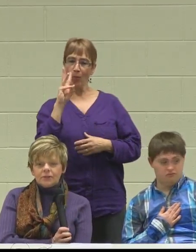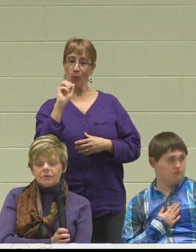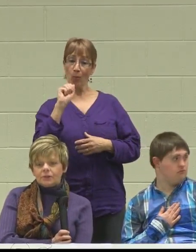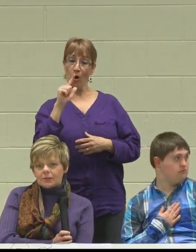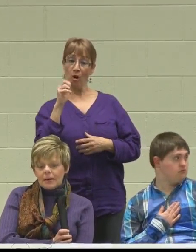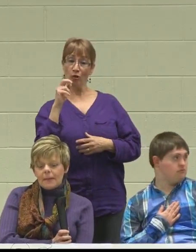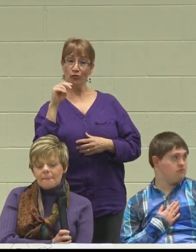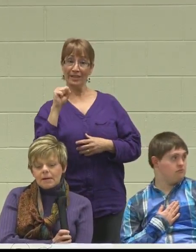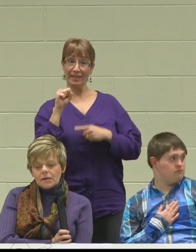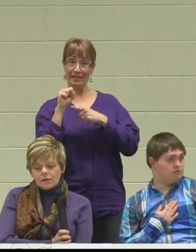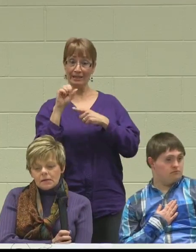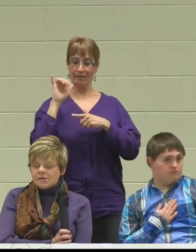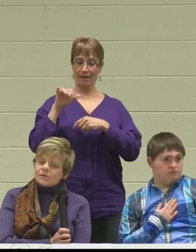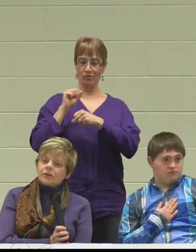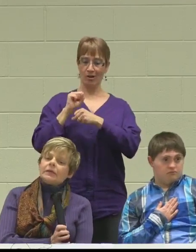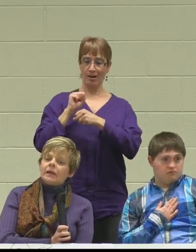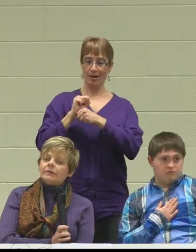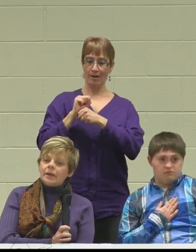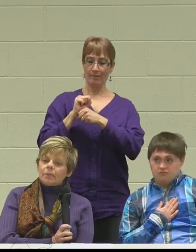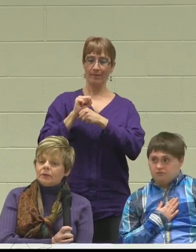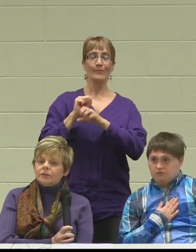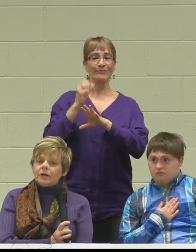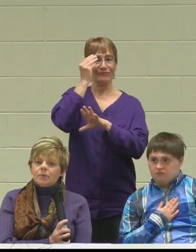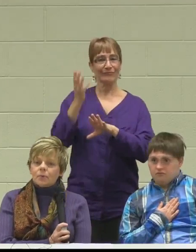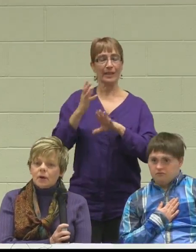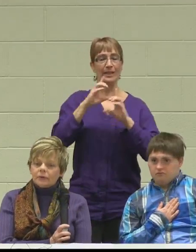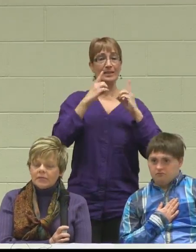which is in District 11, they partner up with Walgreens